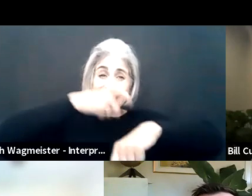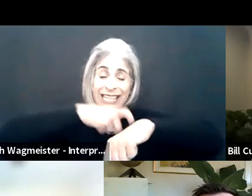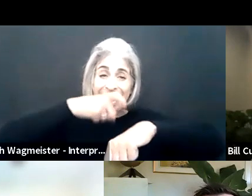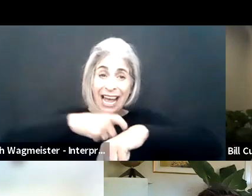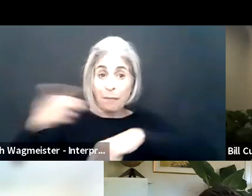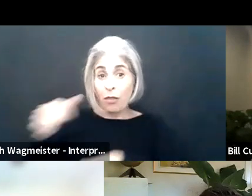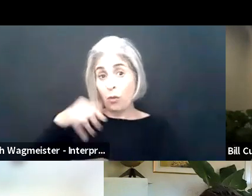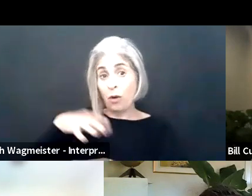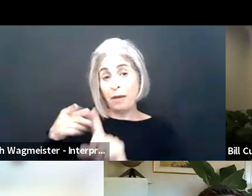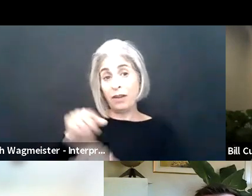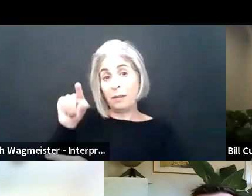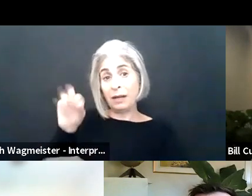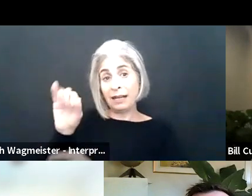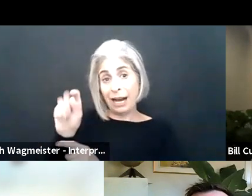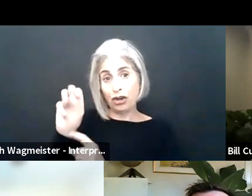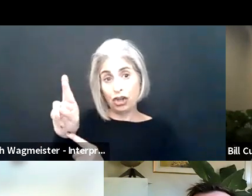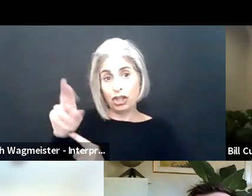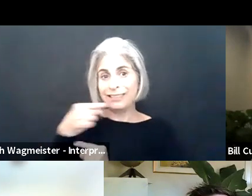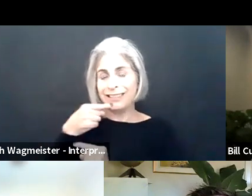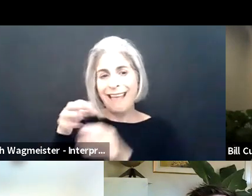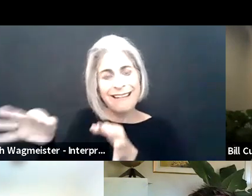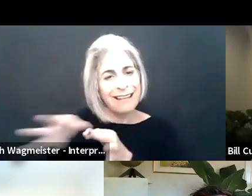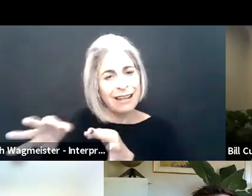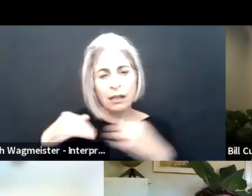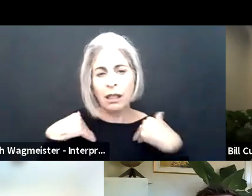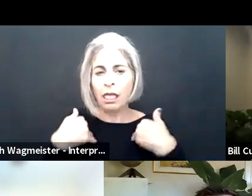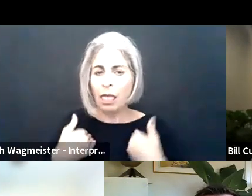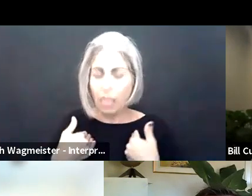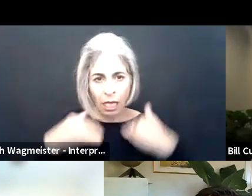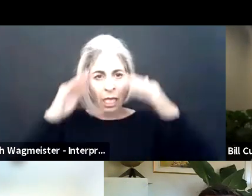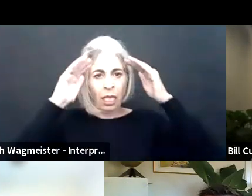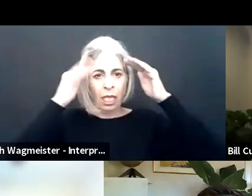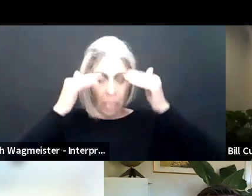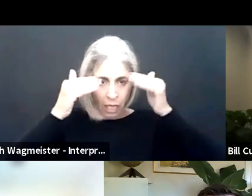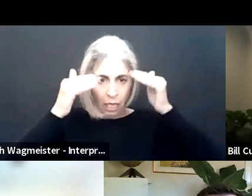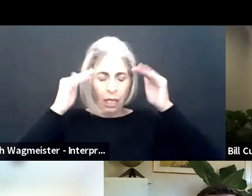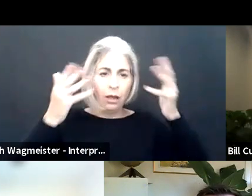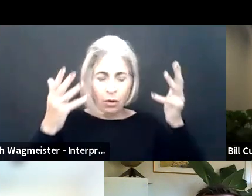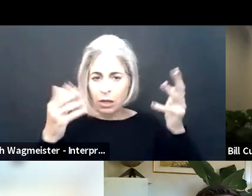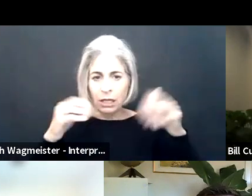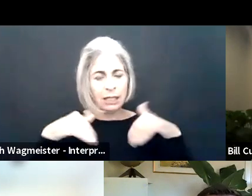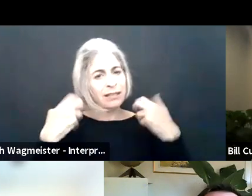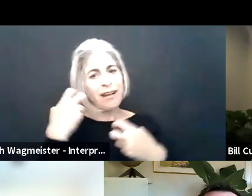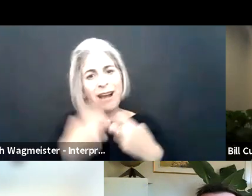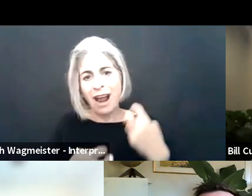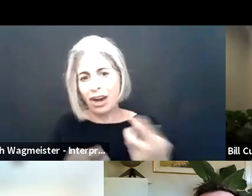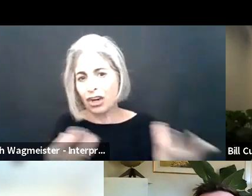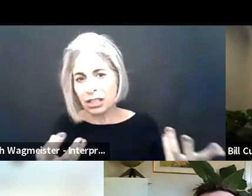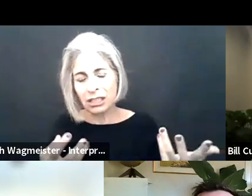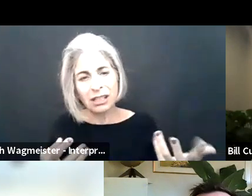of the day. all day long and the increasing length Because, again, referring back to the lady from Gartner, it's fatiguing and